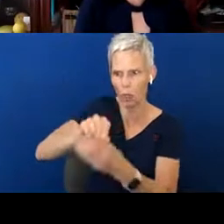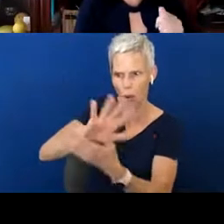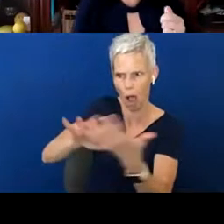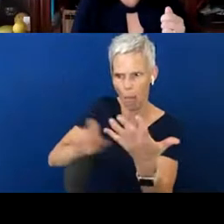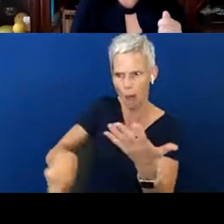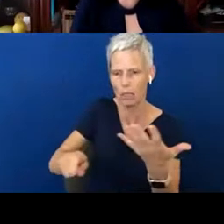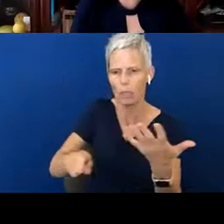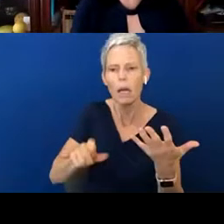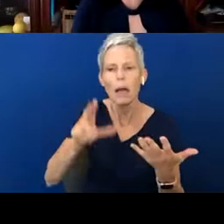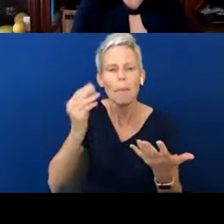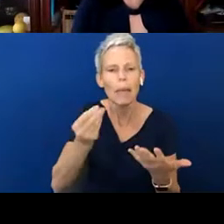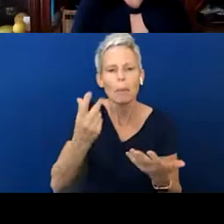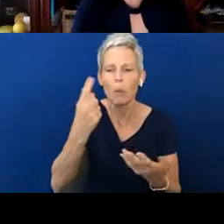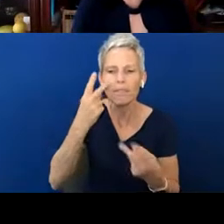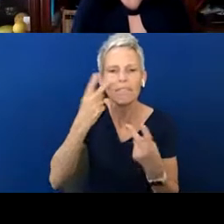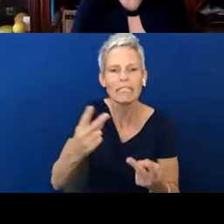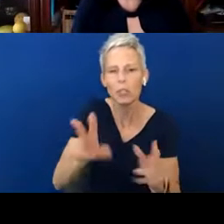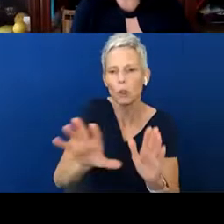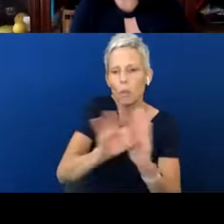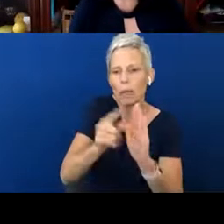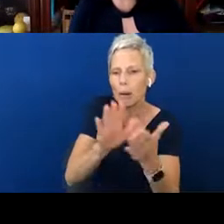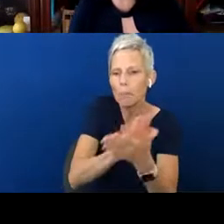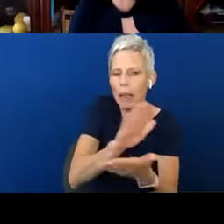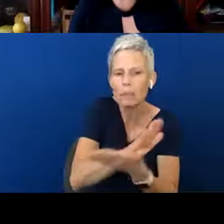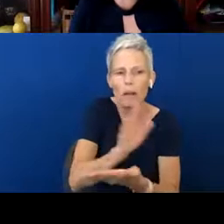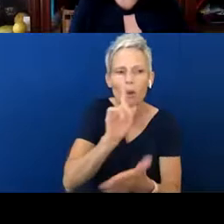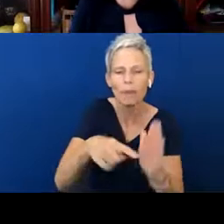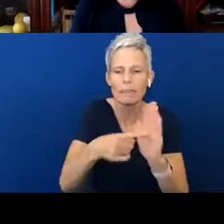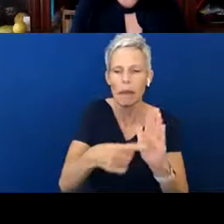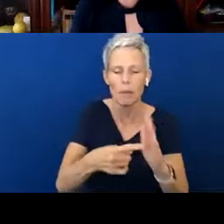you pick one sheet. “Let's look at the social emotional development. Look at this tip sheet.